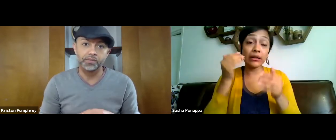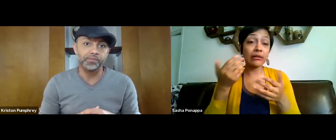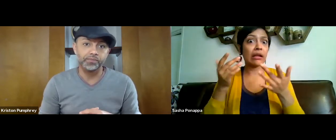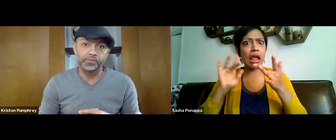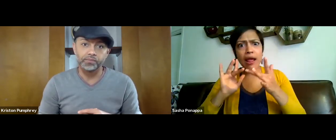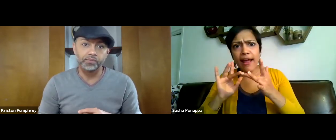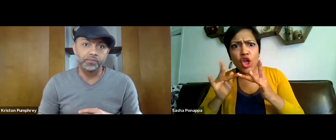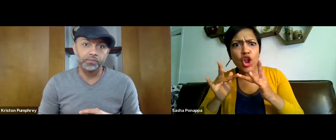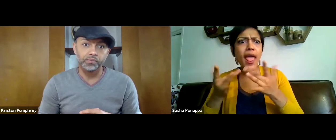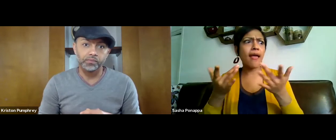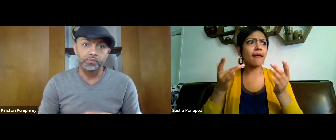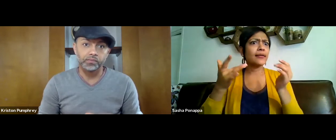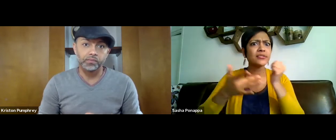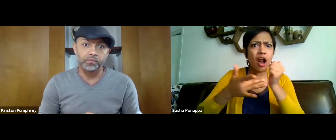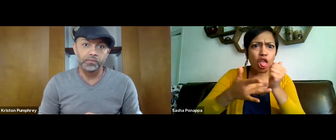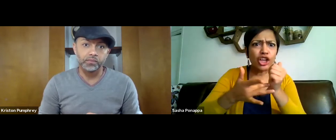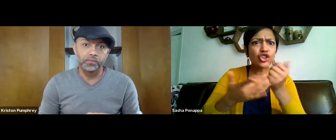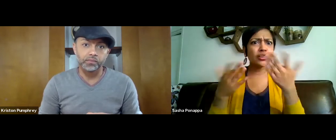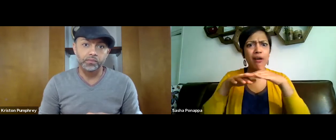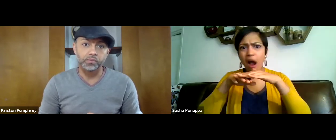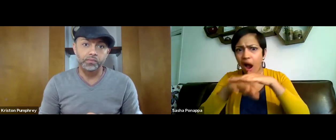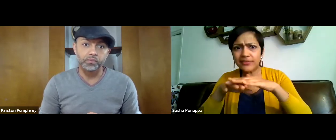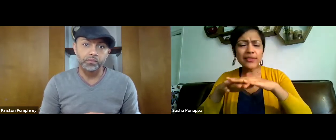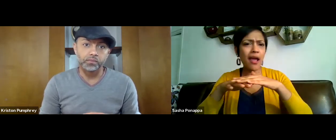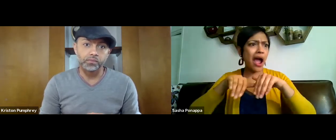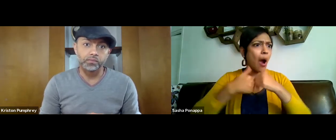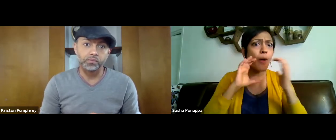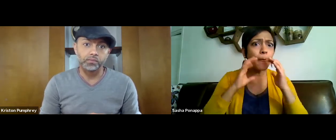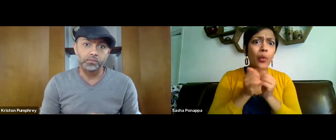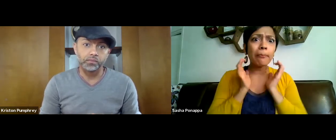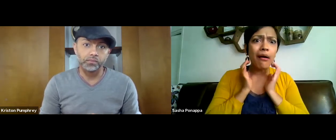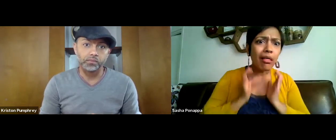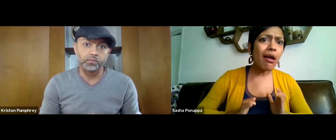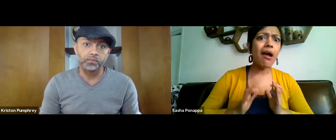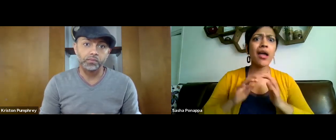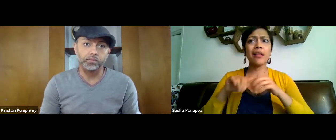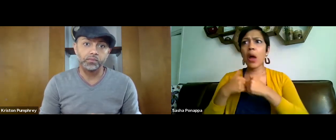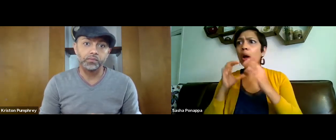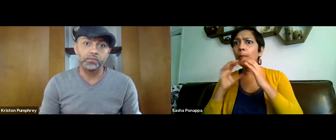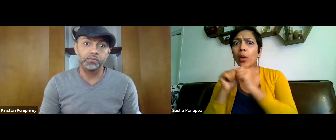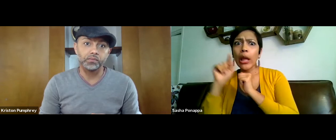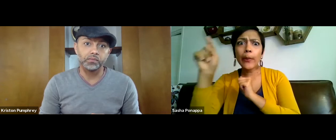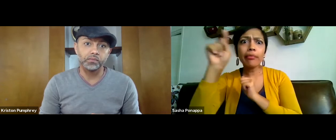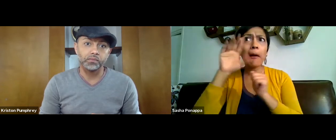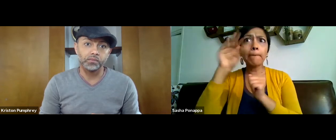and that's a transition, that can be overwhelming with Internet and technology and how to access and communicate with clients